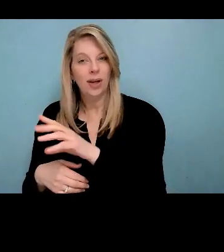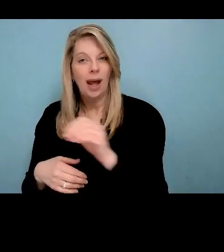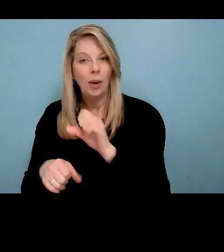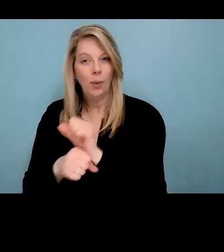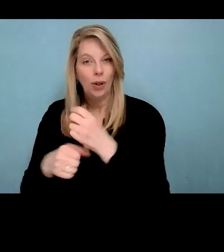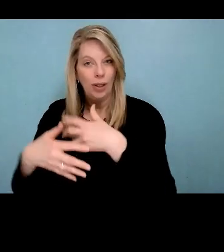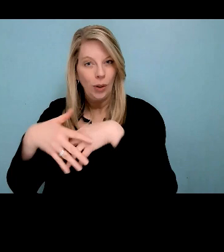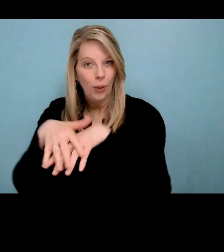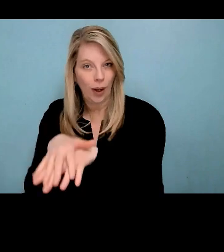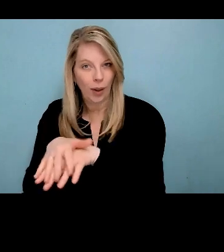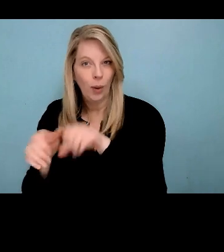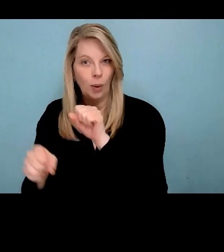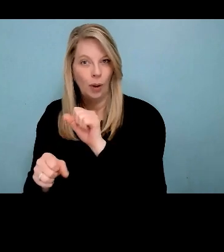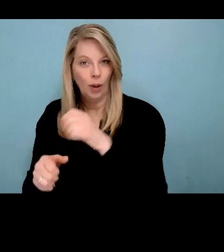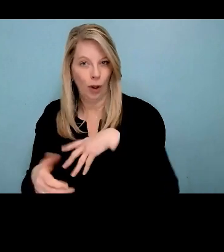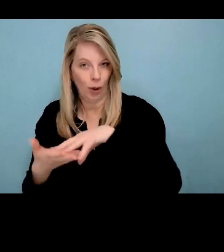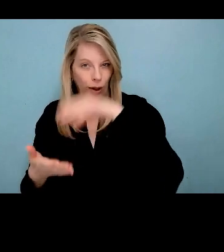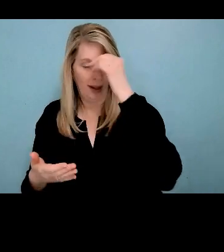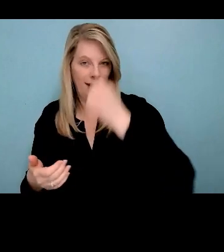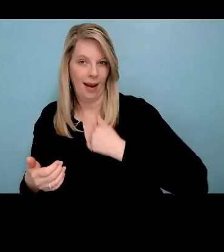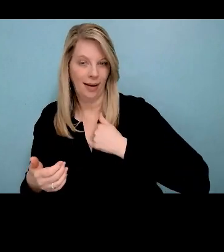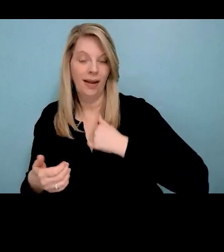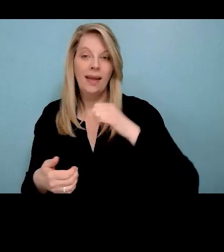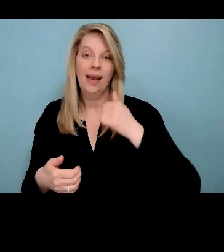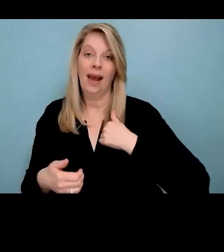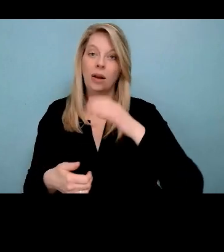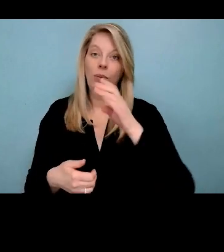I tried to get rid of it this morning, but it's still hanging out a bit. So I apologize